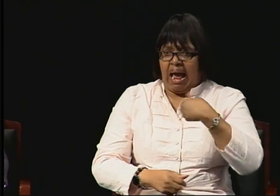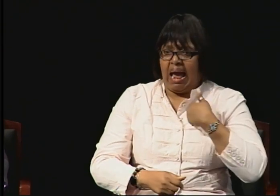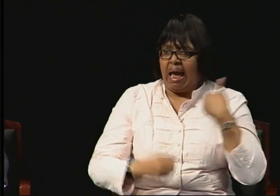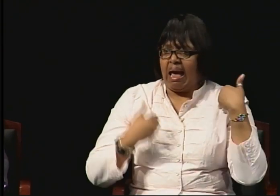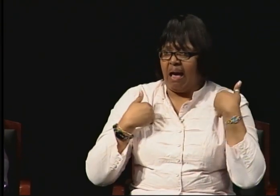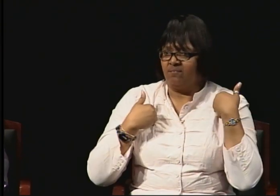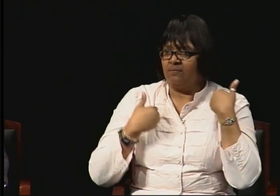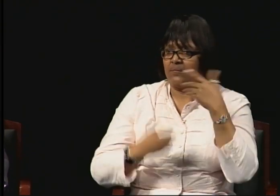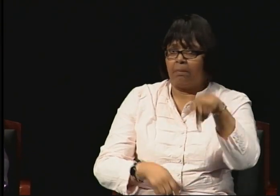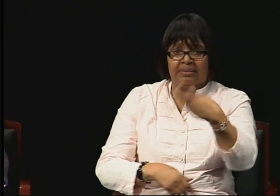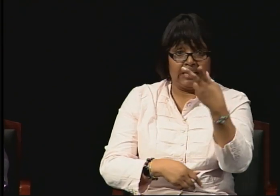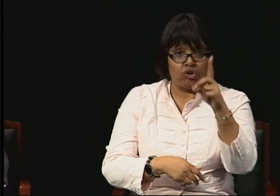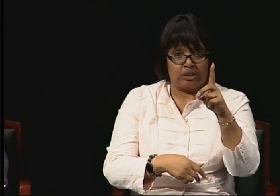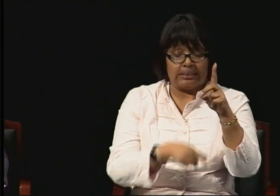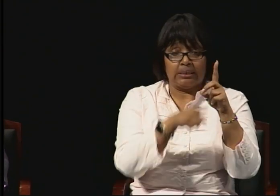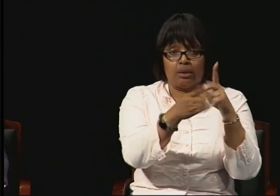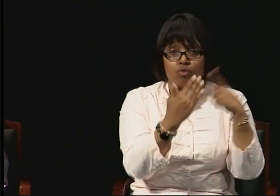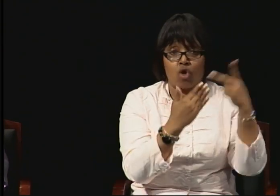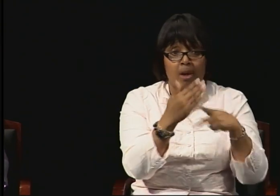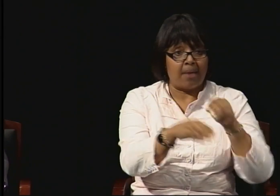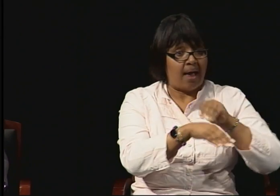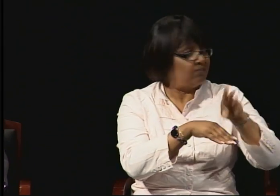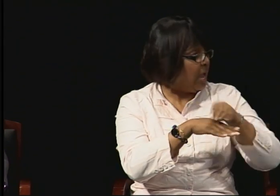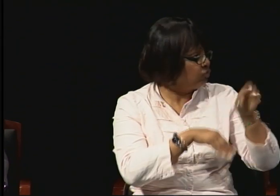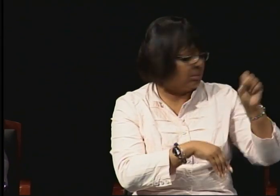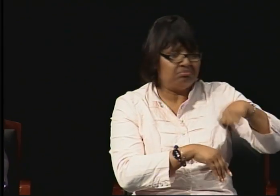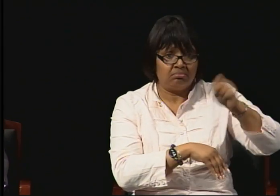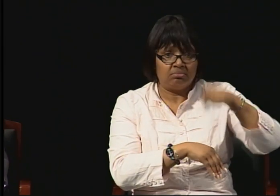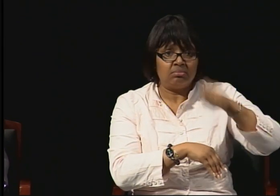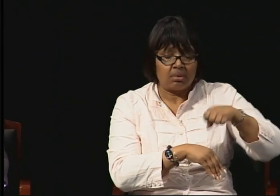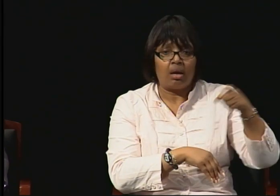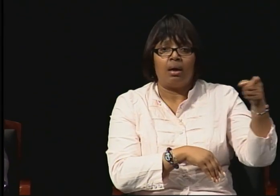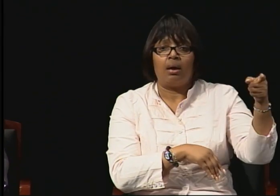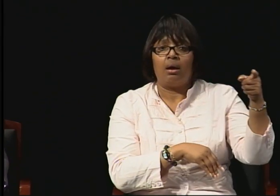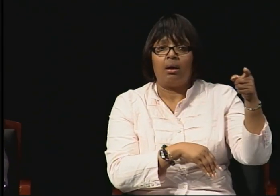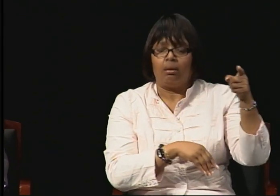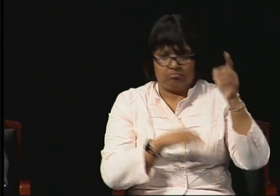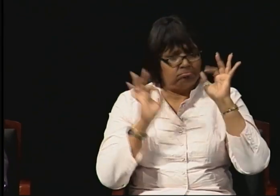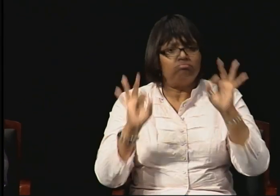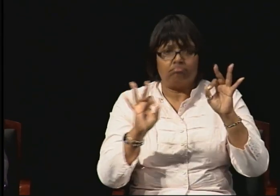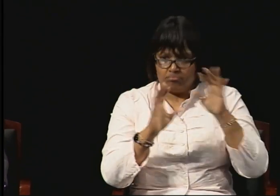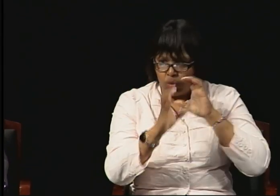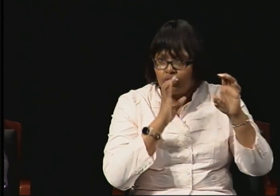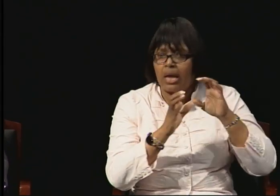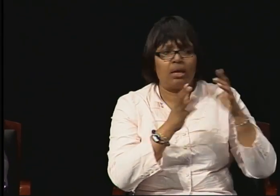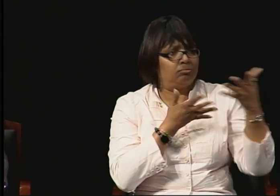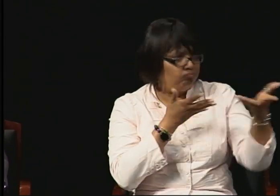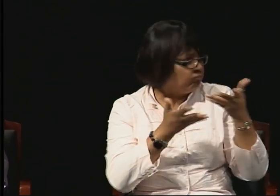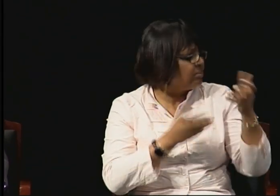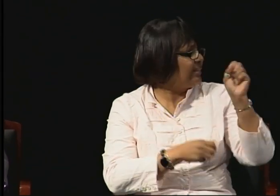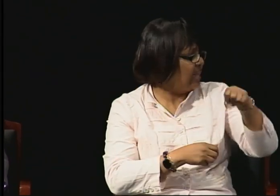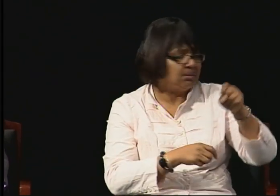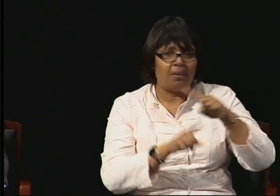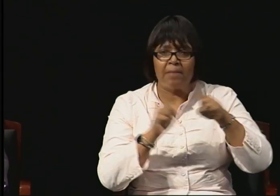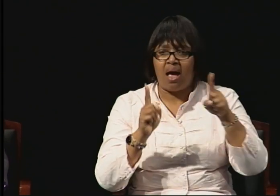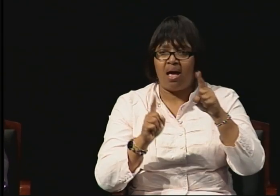And that was great to be able to communicate with my advisor. But my advisor wasn't always available. Sometimes on evenings and weekends I needed somebody